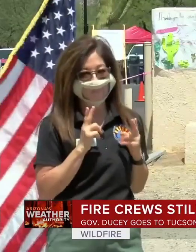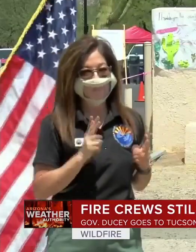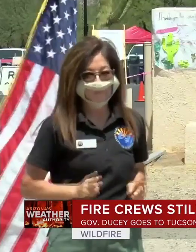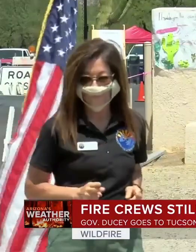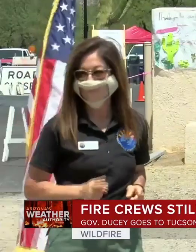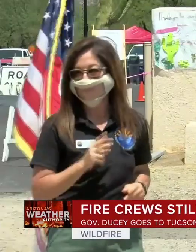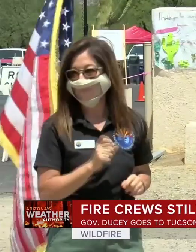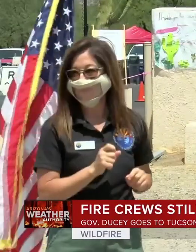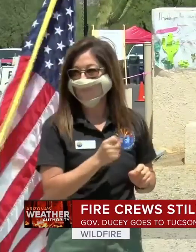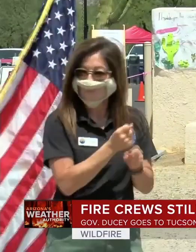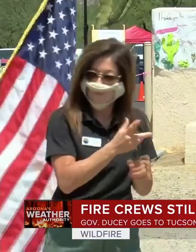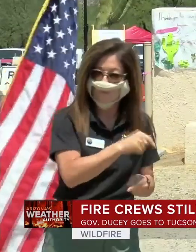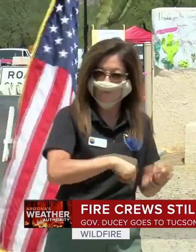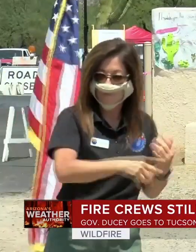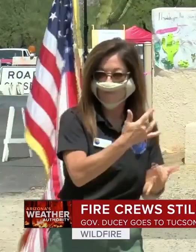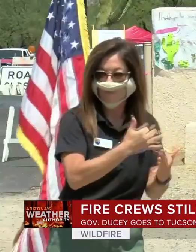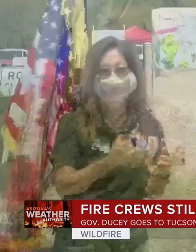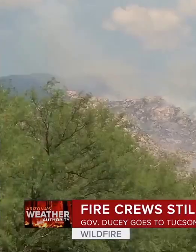WE NEED EVERYONE TO DO THEIR PART.